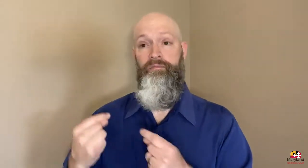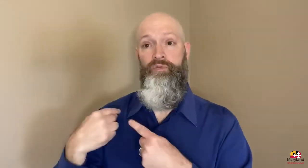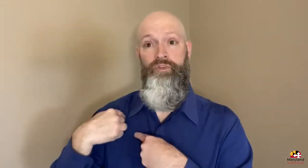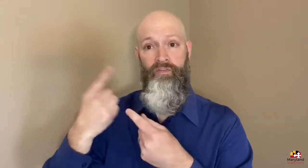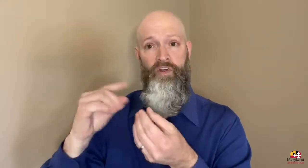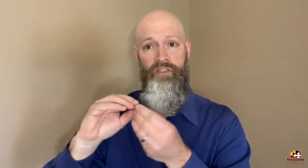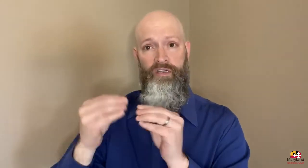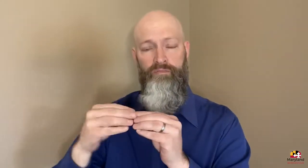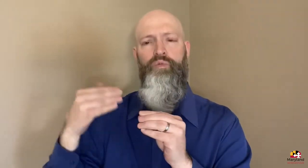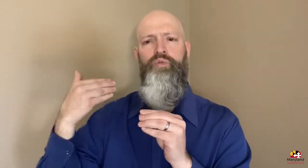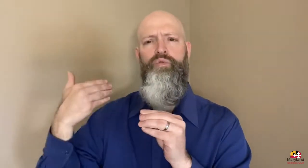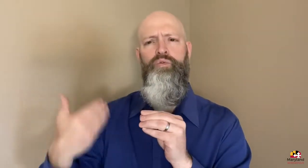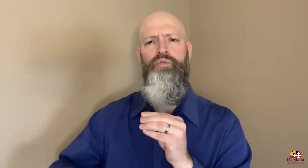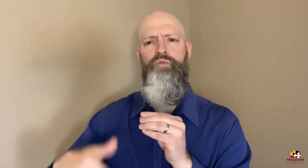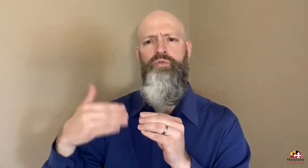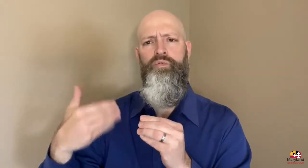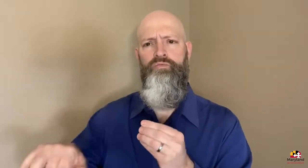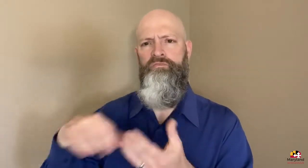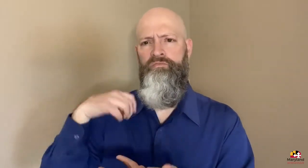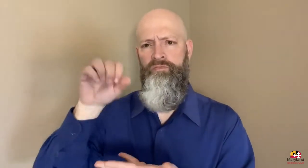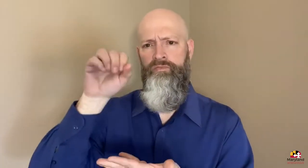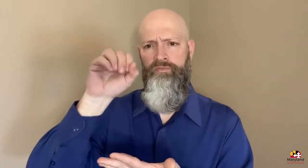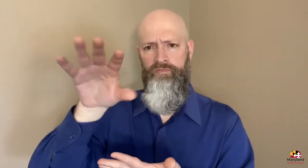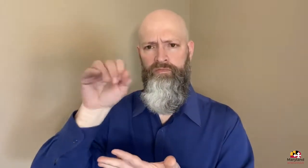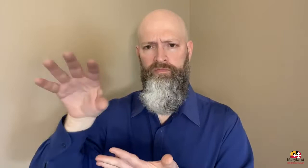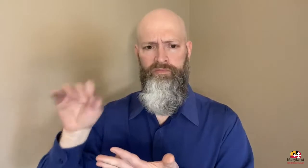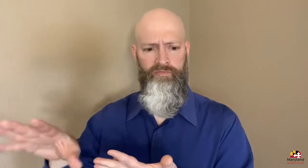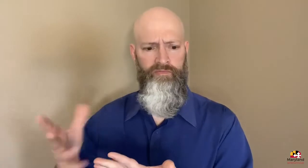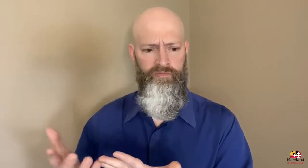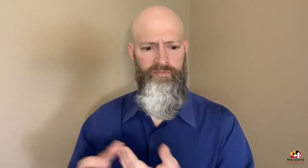I'll be sharing the current available data, which shows troubling disparities: